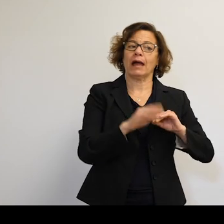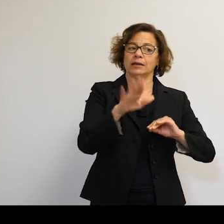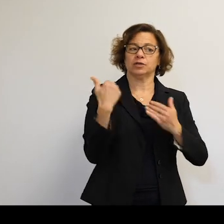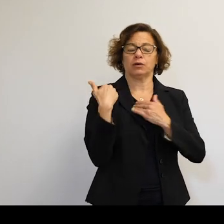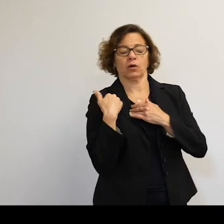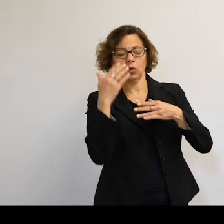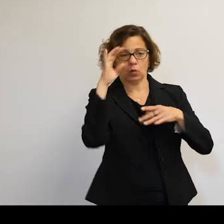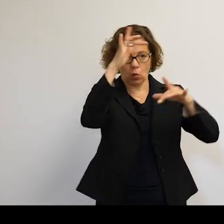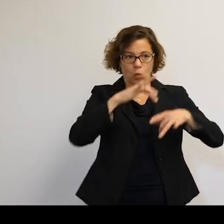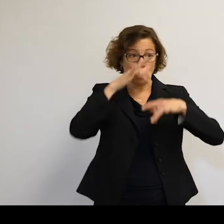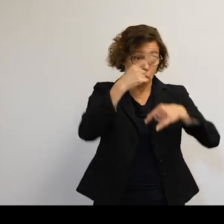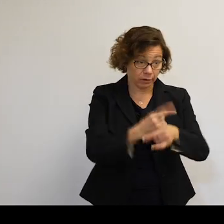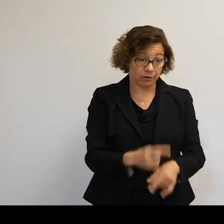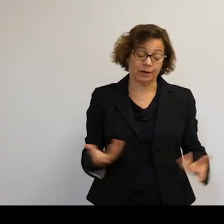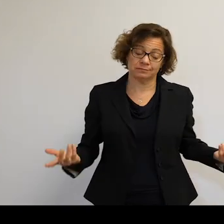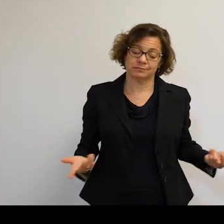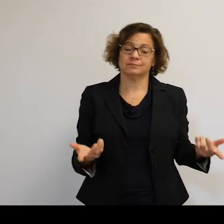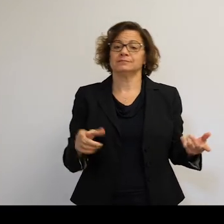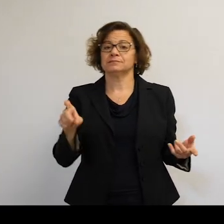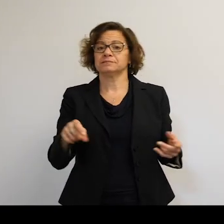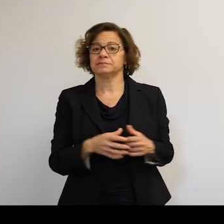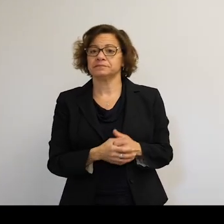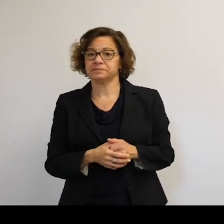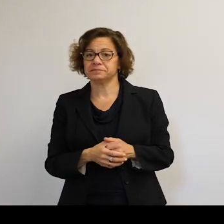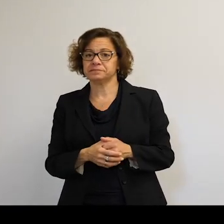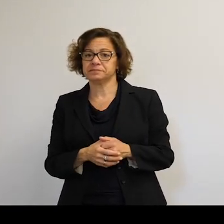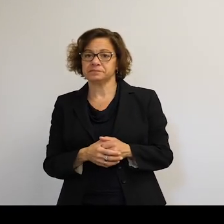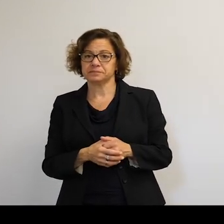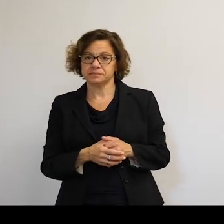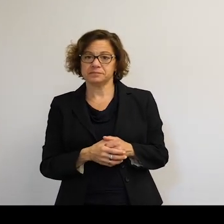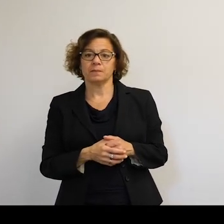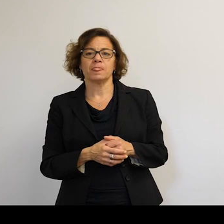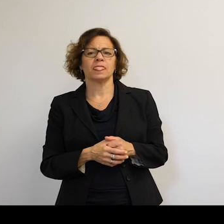Now, am I hearing you say there's no friction in space? No friction?